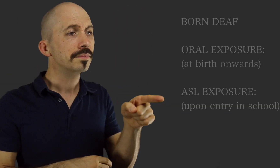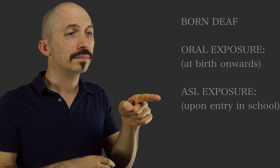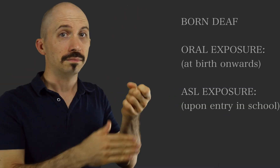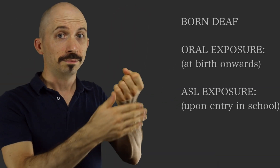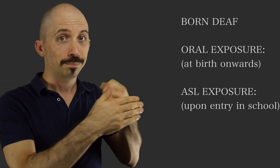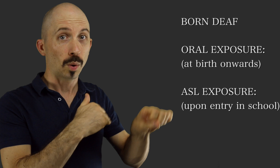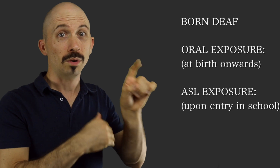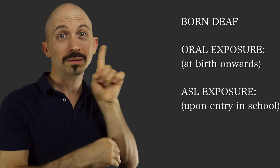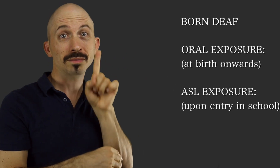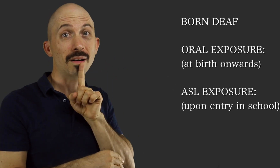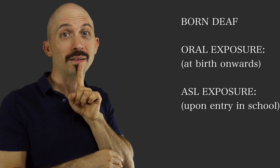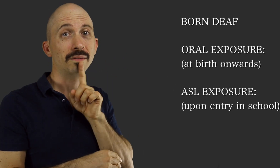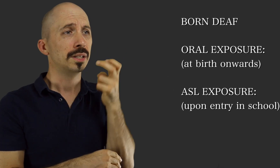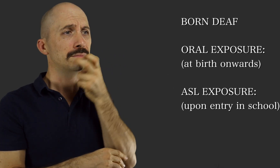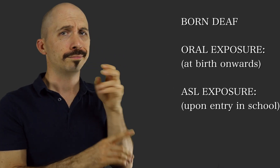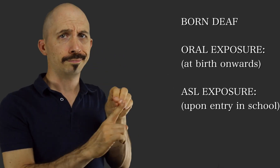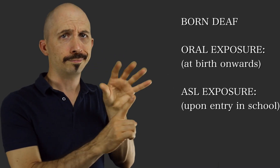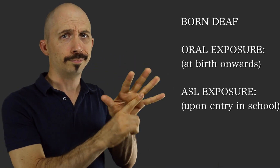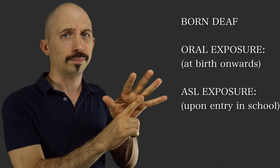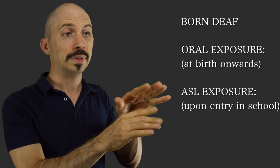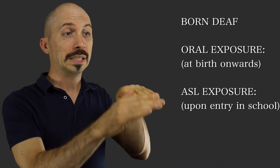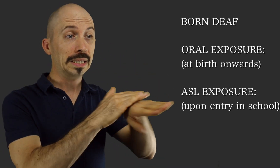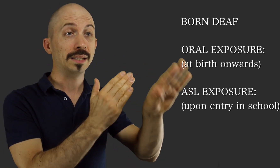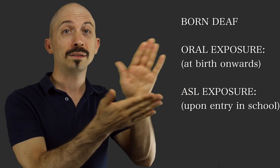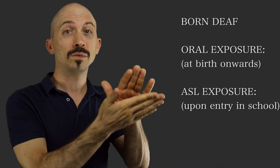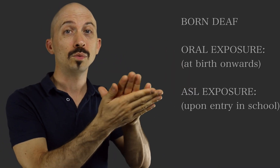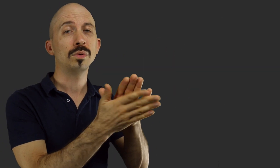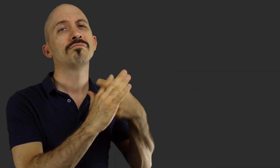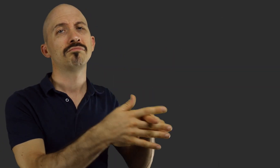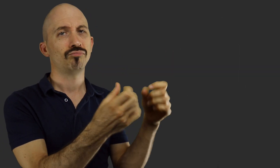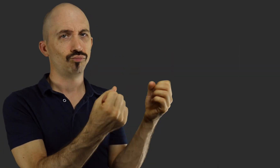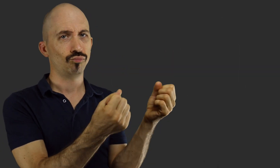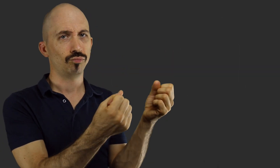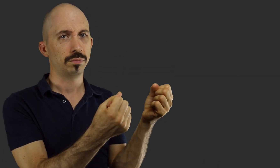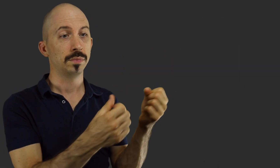1: Babies who are born deaf, applied oral language methods, and start signing upon entry into school.